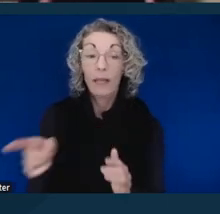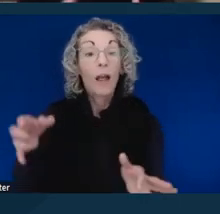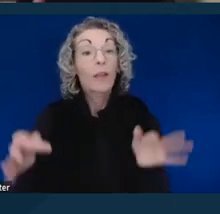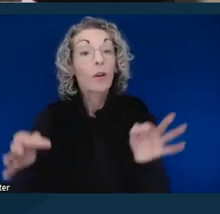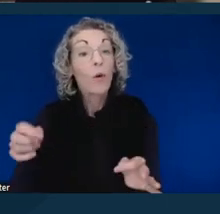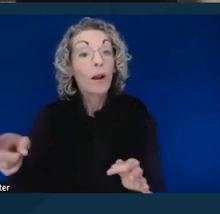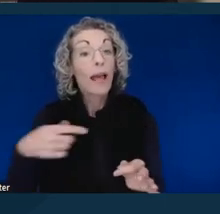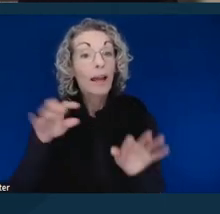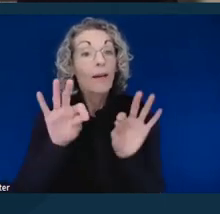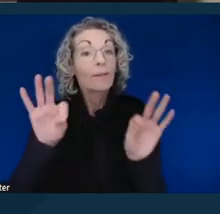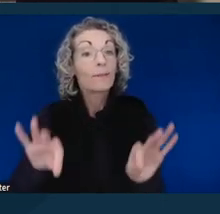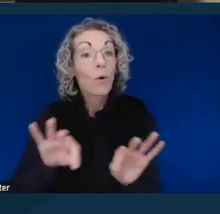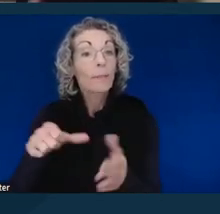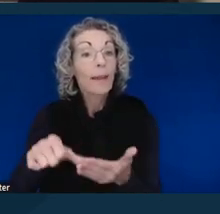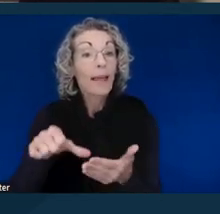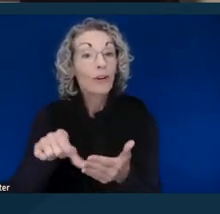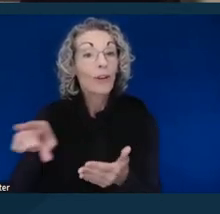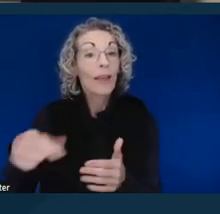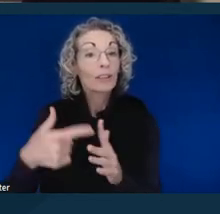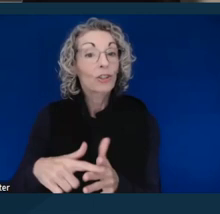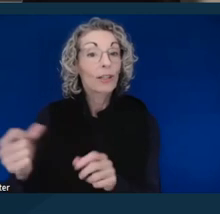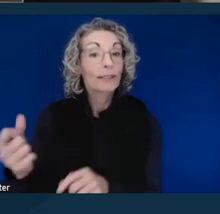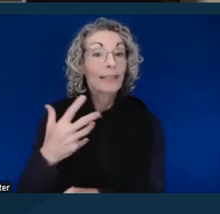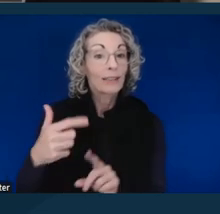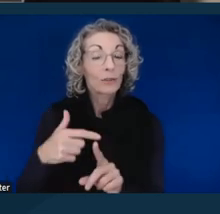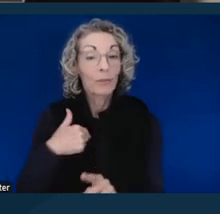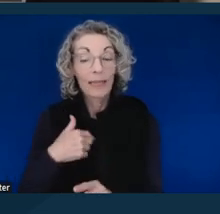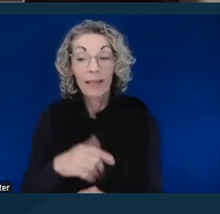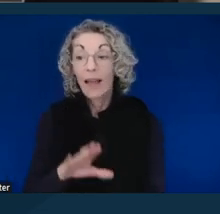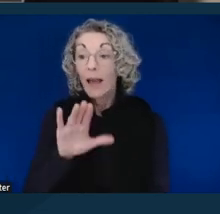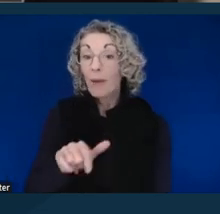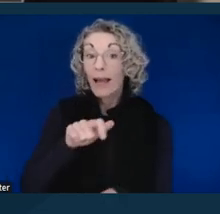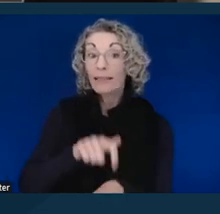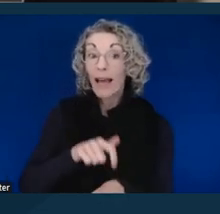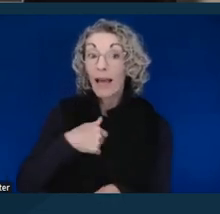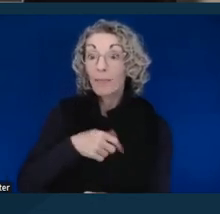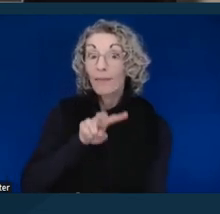that it started sending me. By the time we got around to filing the lawsuit in 2014,